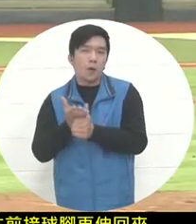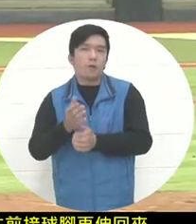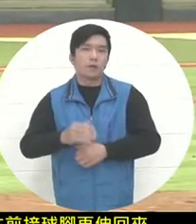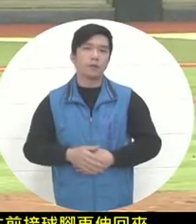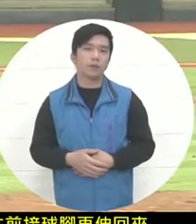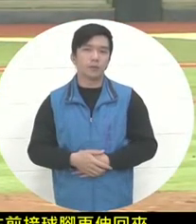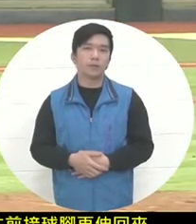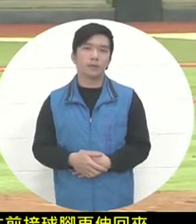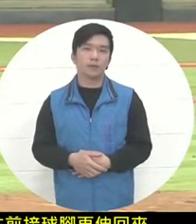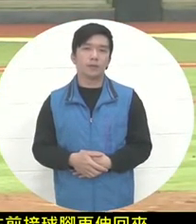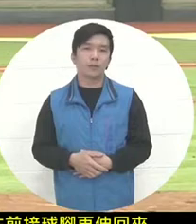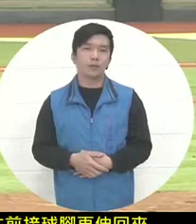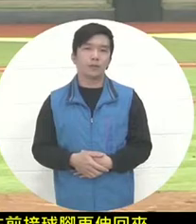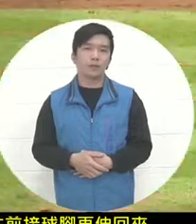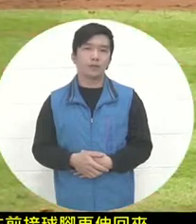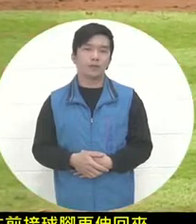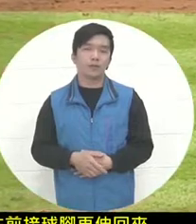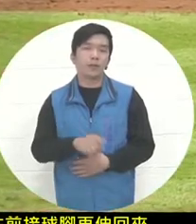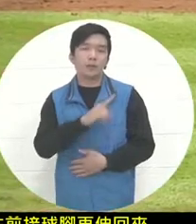It's a reverse thunderbolt.